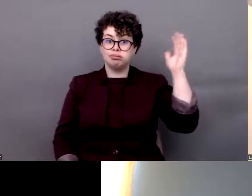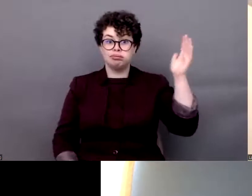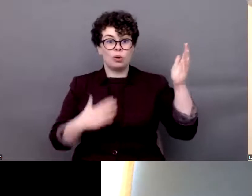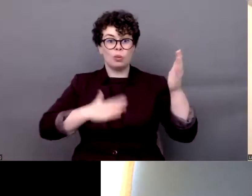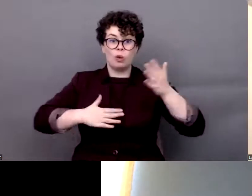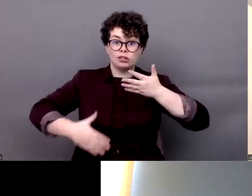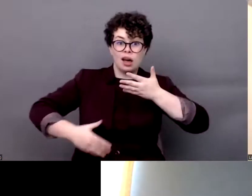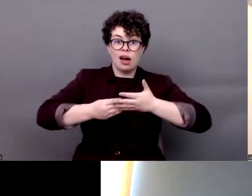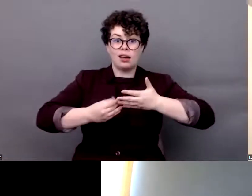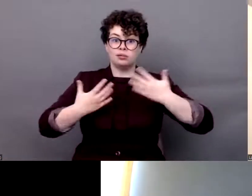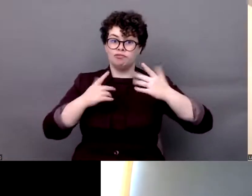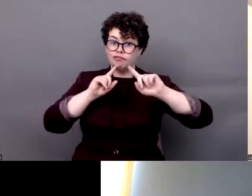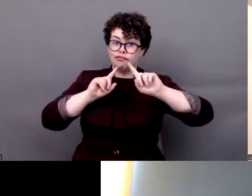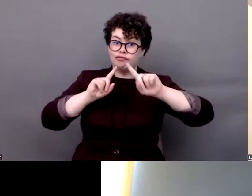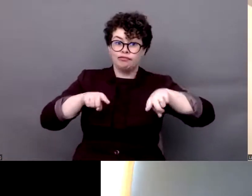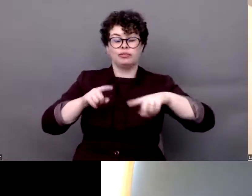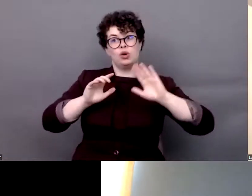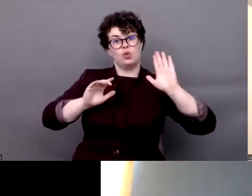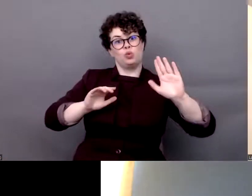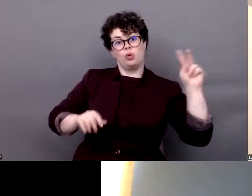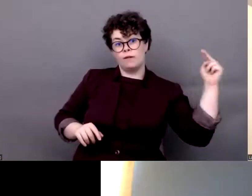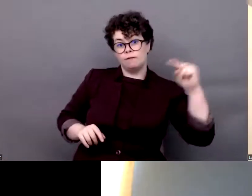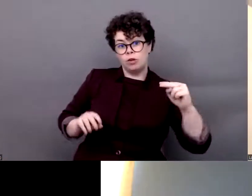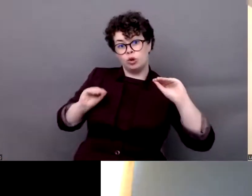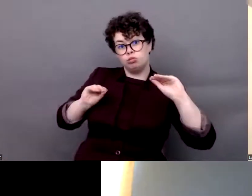this question on how they have engaged